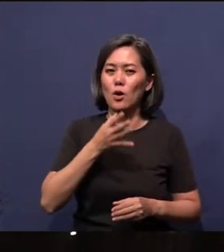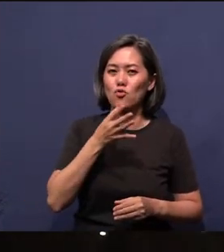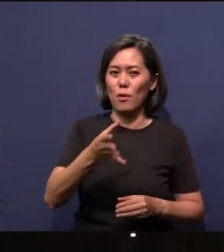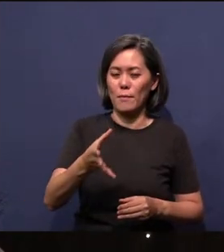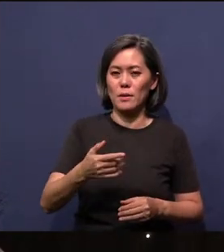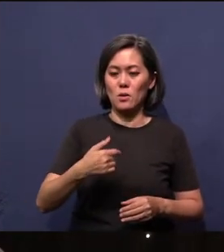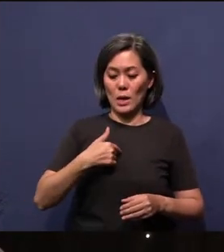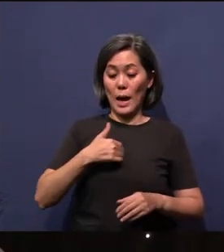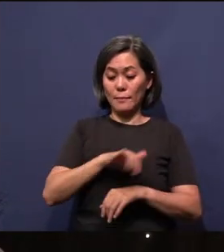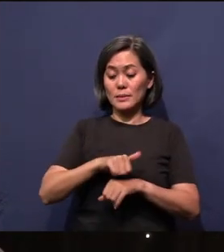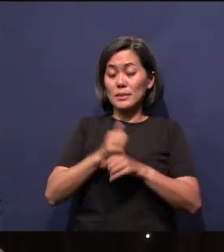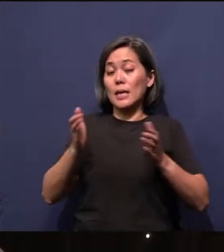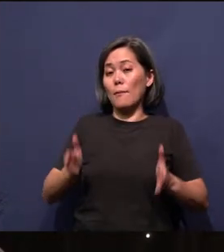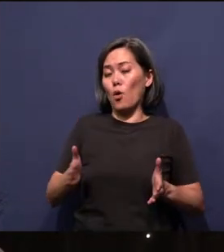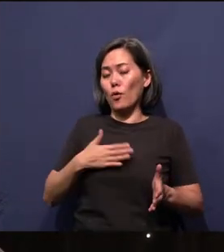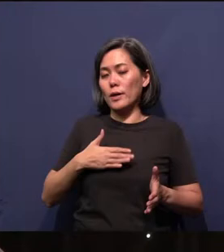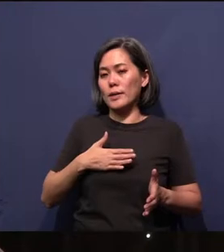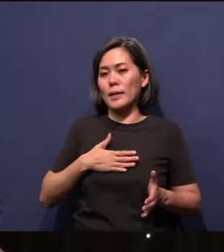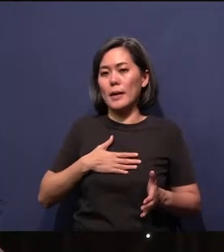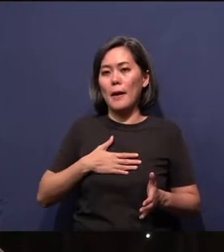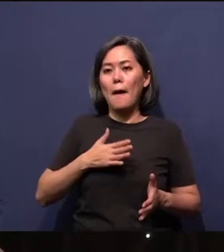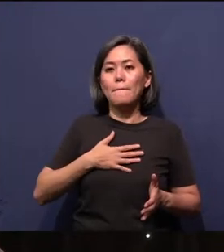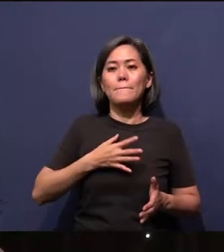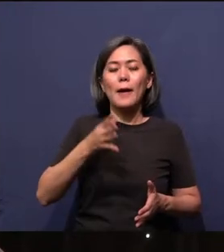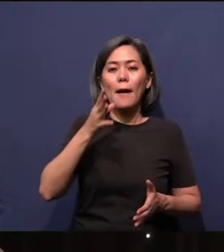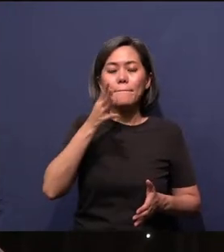Singaporean, my parents are Prahranakan Indonesians.